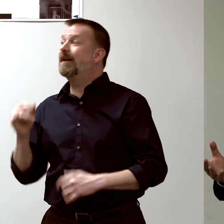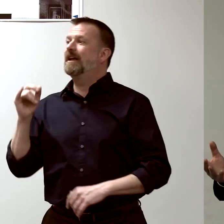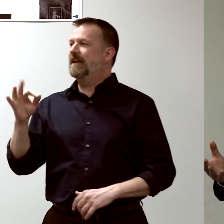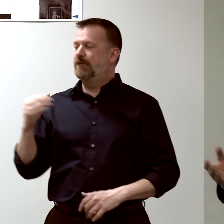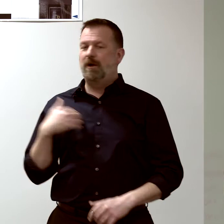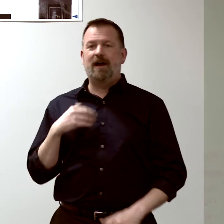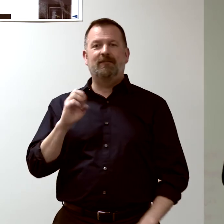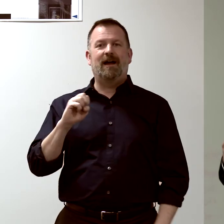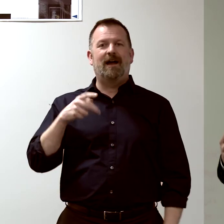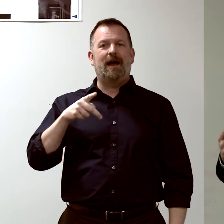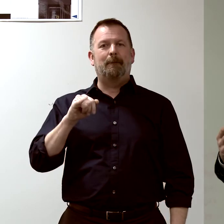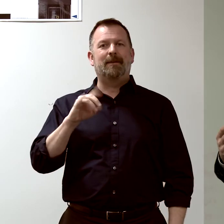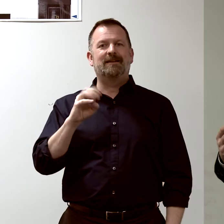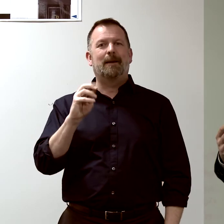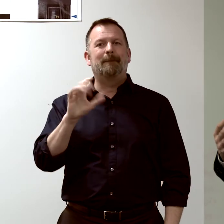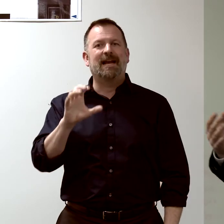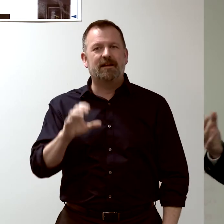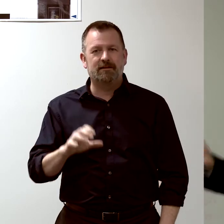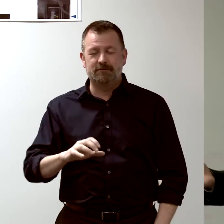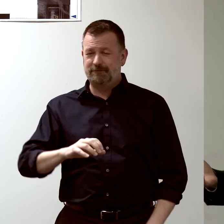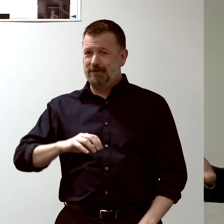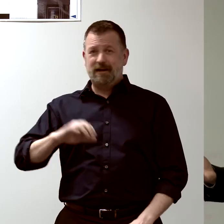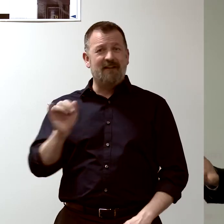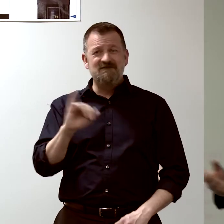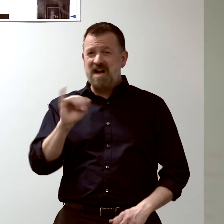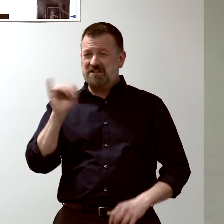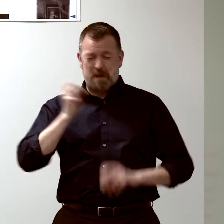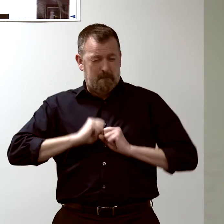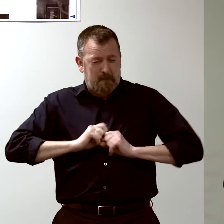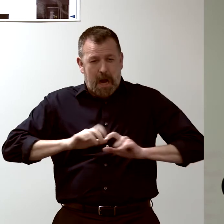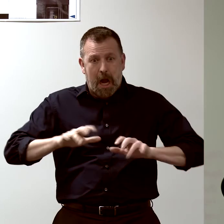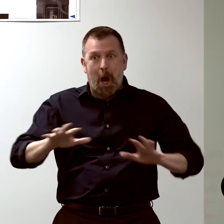when there are epidemics or infections